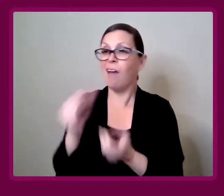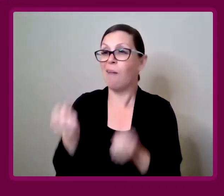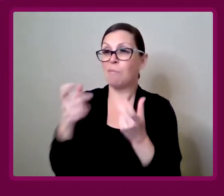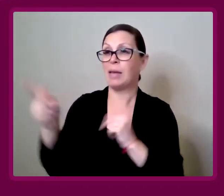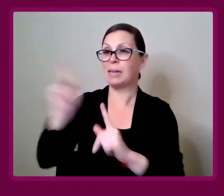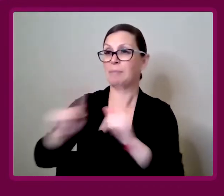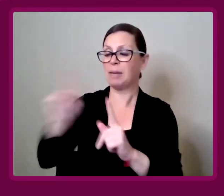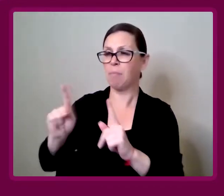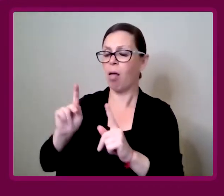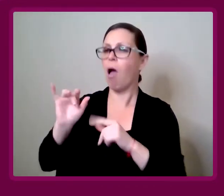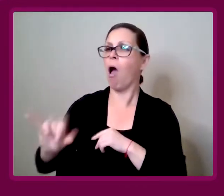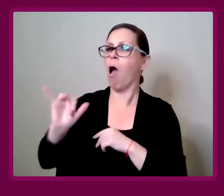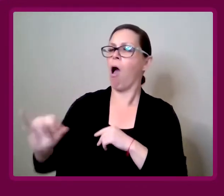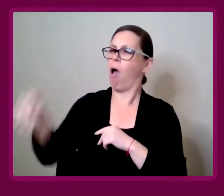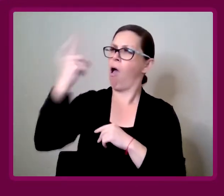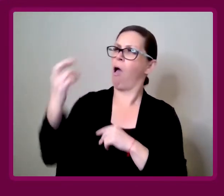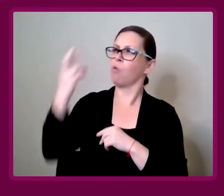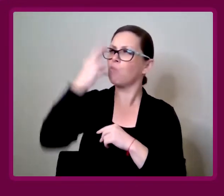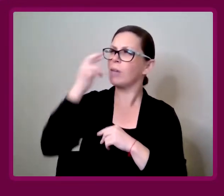Not many people are really realizing that.